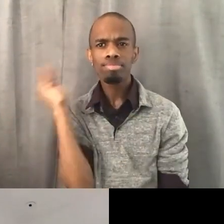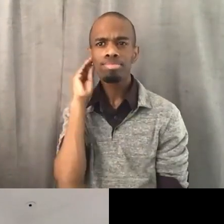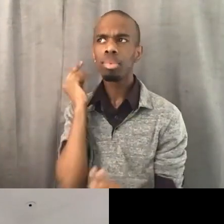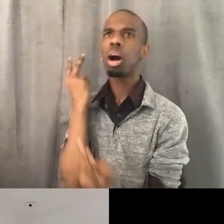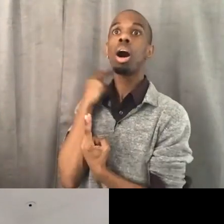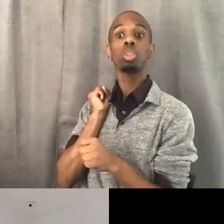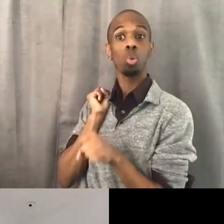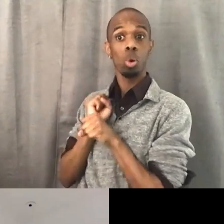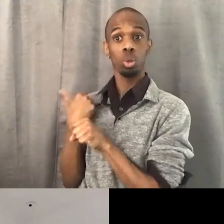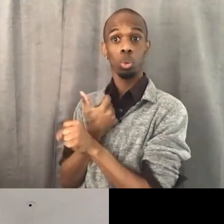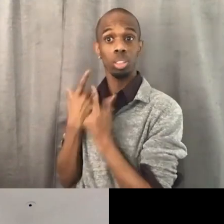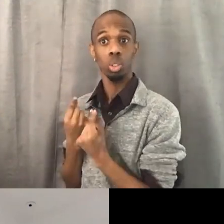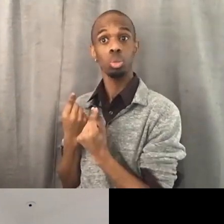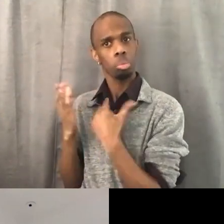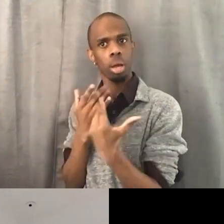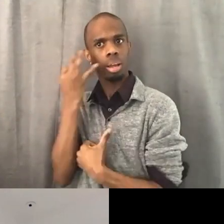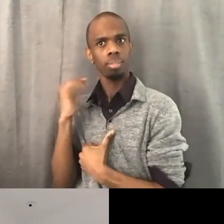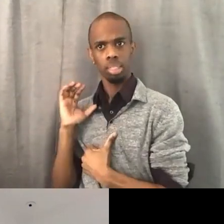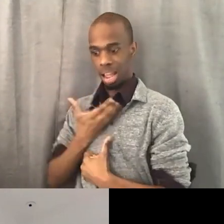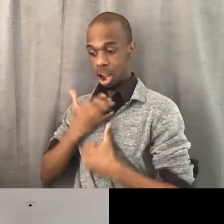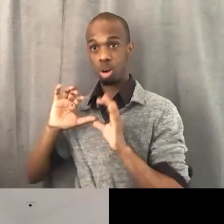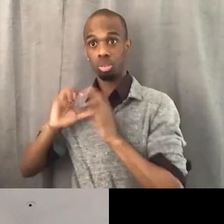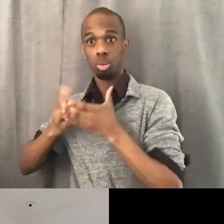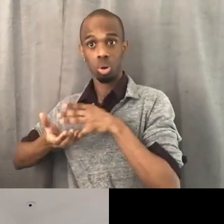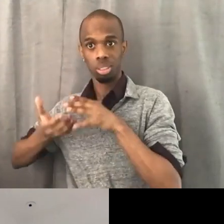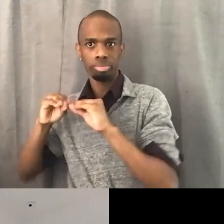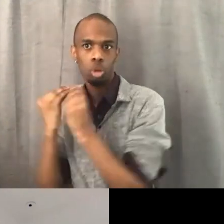are also helped and supported by all of the different areas.